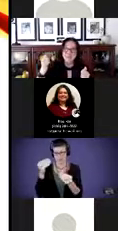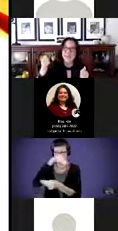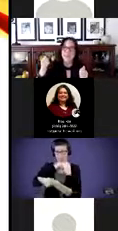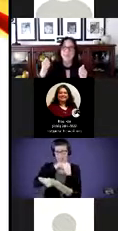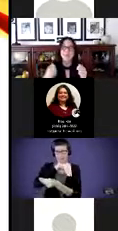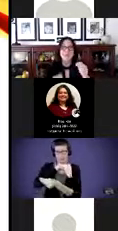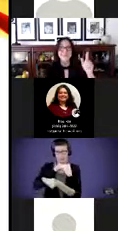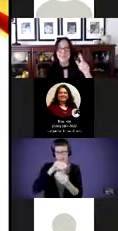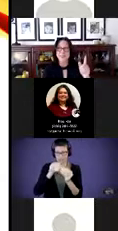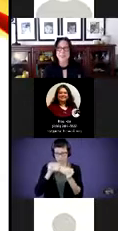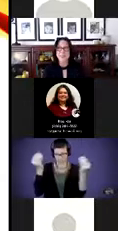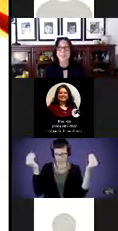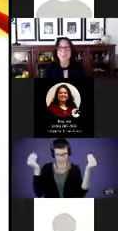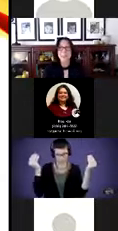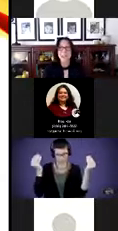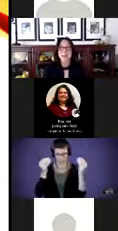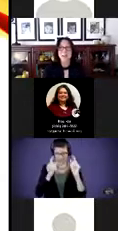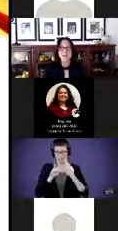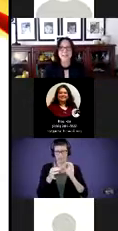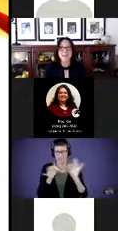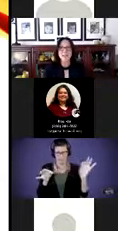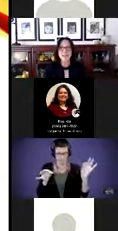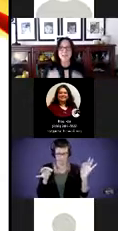language, and a lot of scribbles. And all of a sudden we were like,